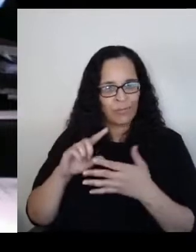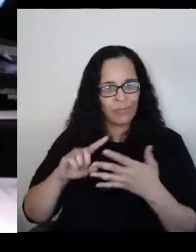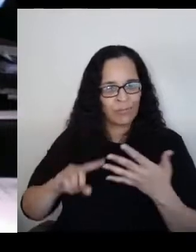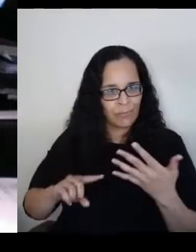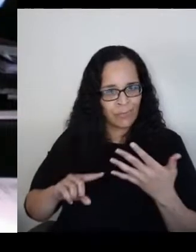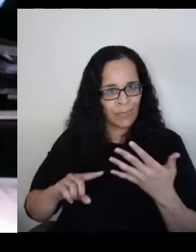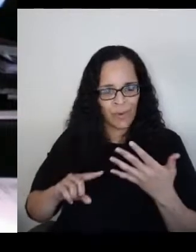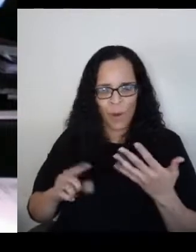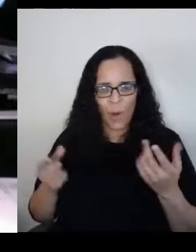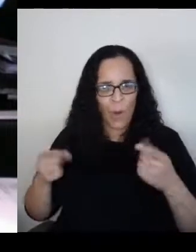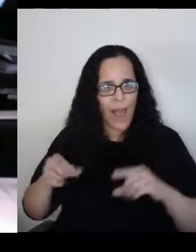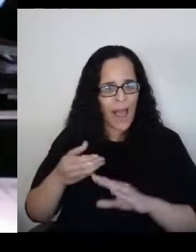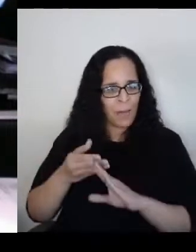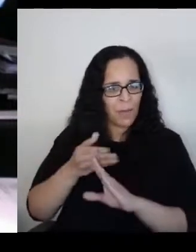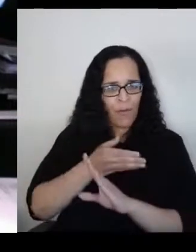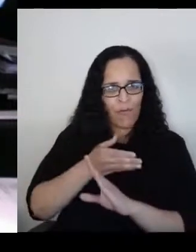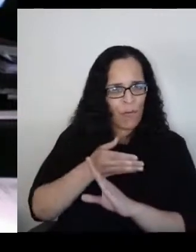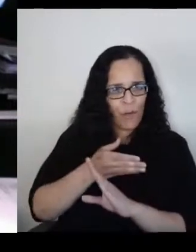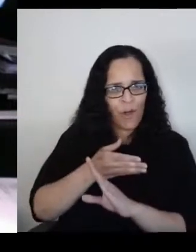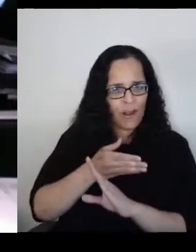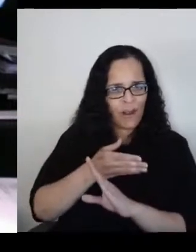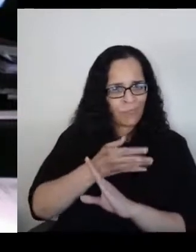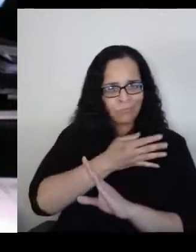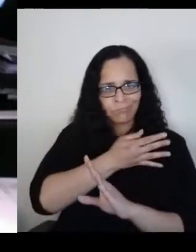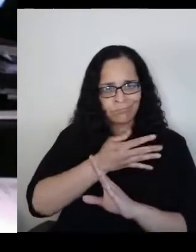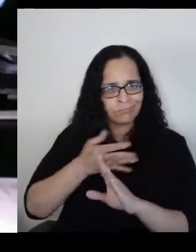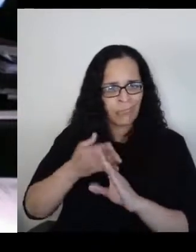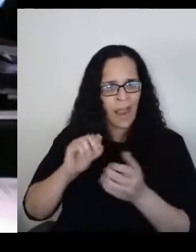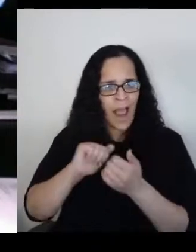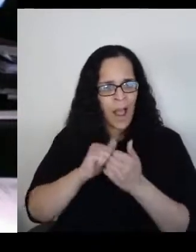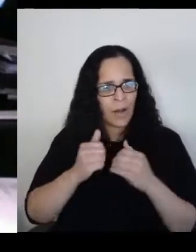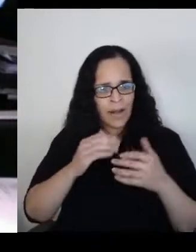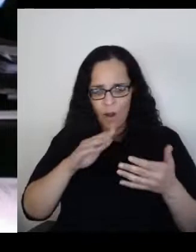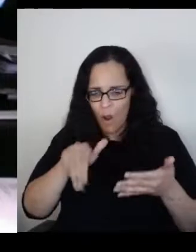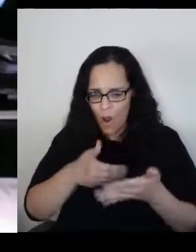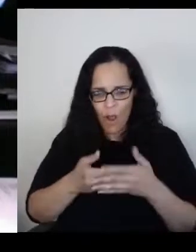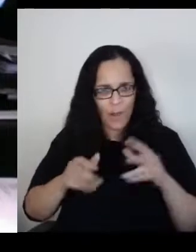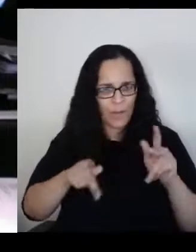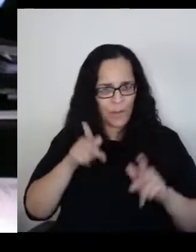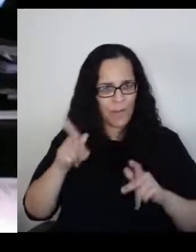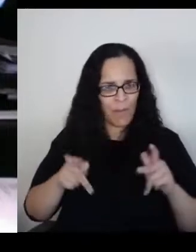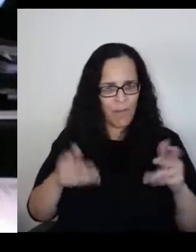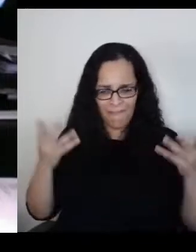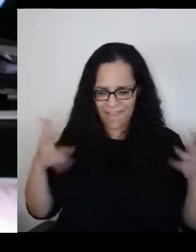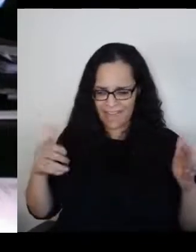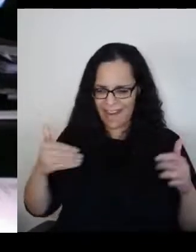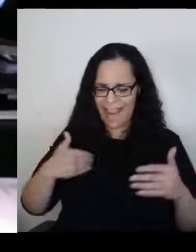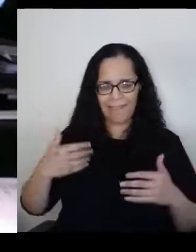How did all those people already have the idea to get rid of the Jews?